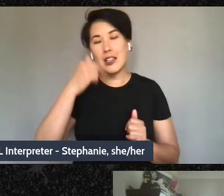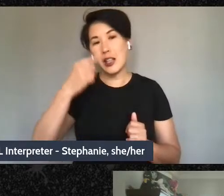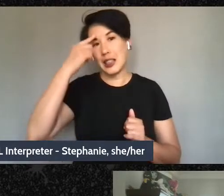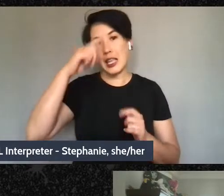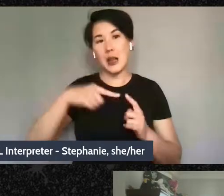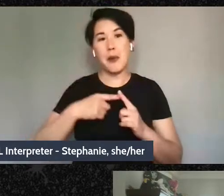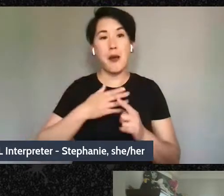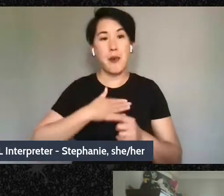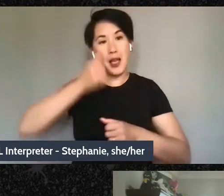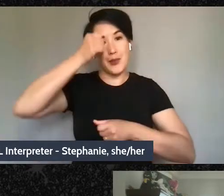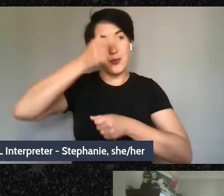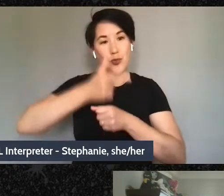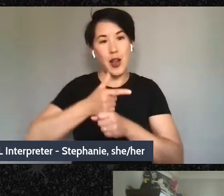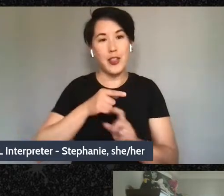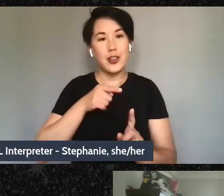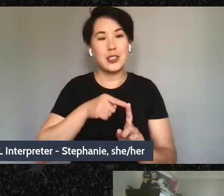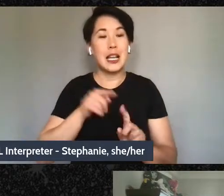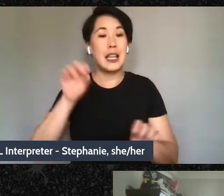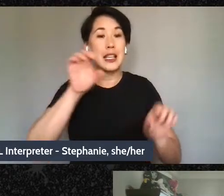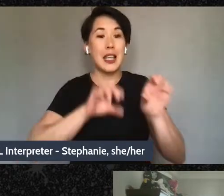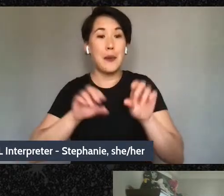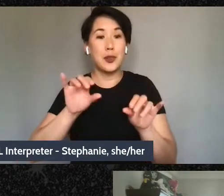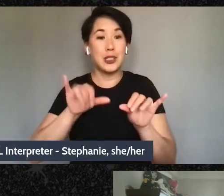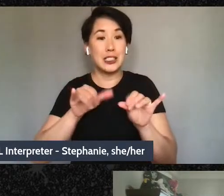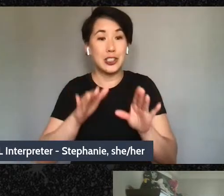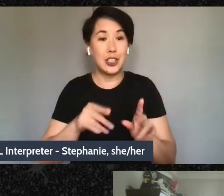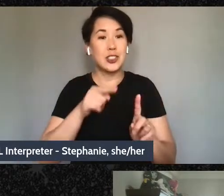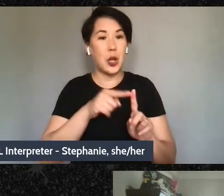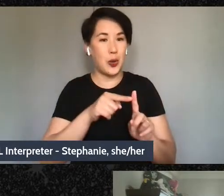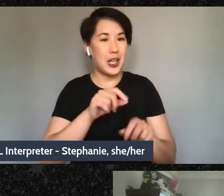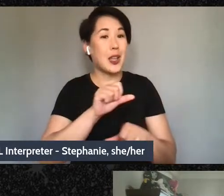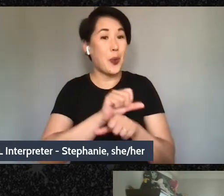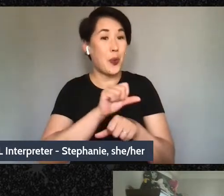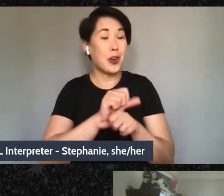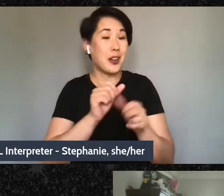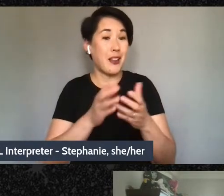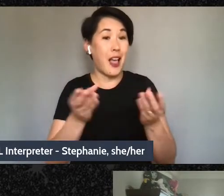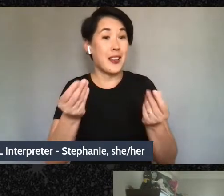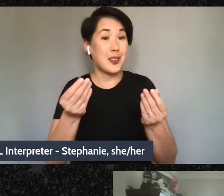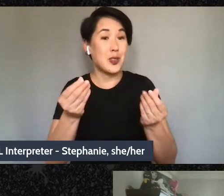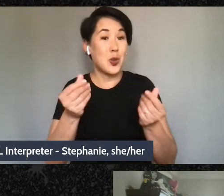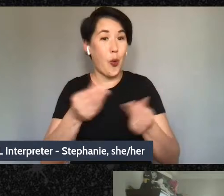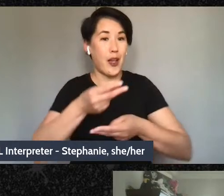he actually did a lot of working and in soil remediation, and some of the sites that they